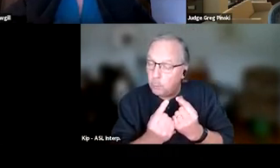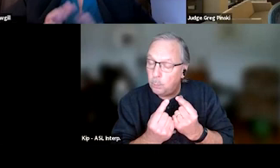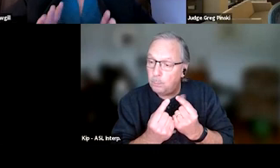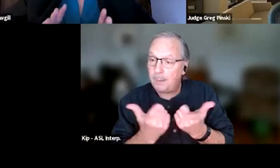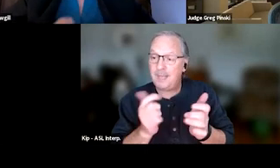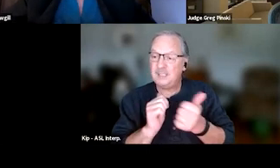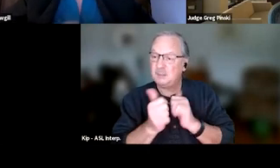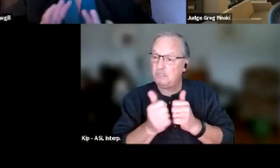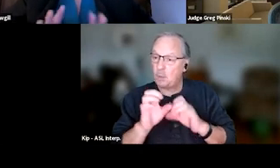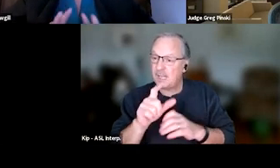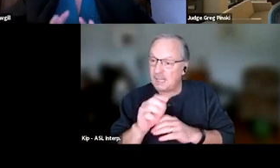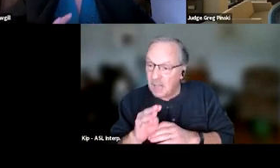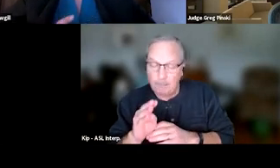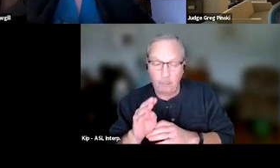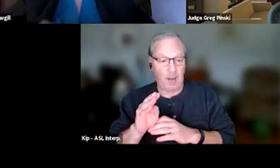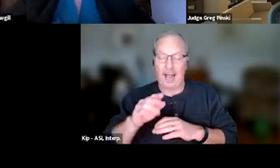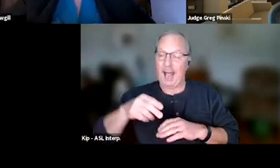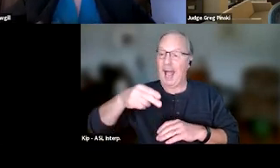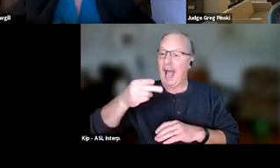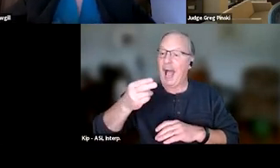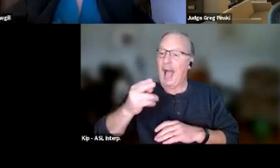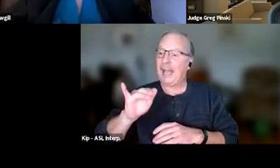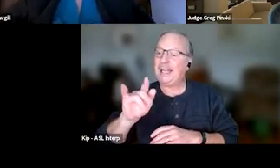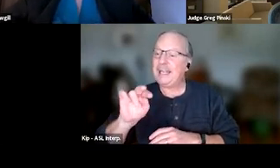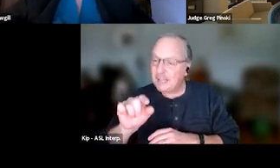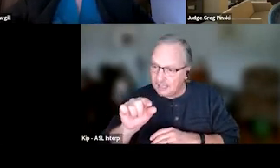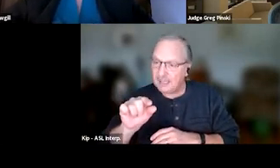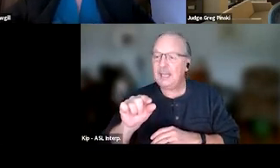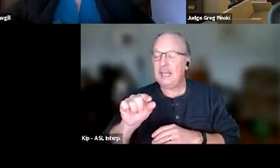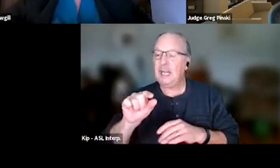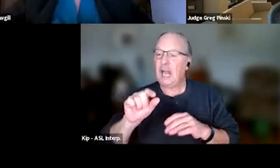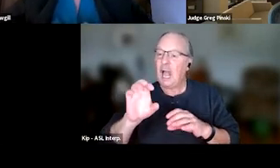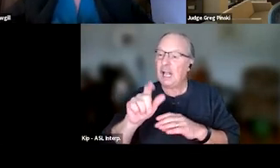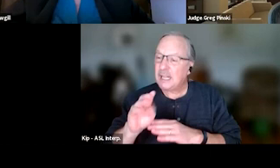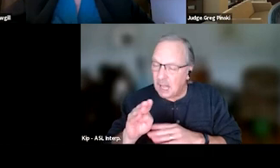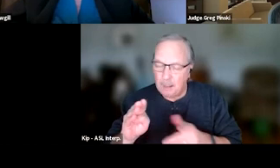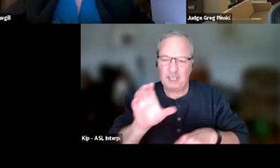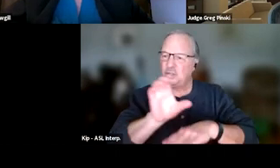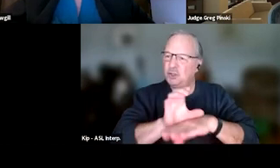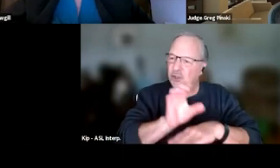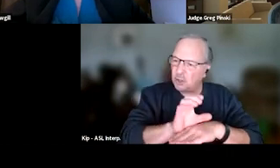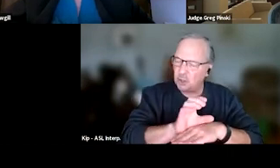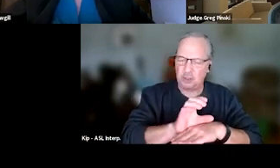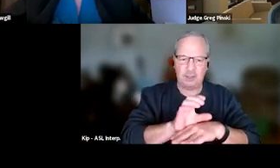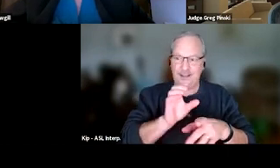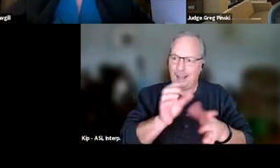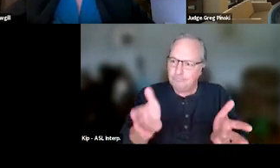A hiking club? Is that something that's gonna be church? Is that gonna be more conducive? Do they have a job? Can they pay for their bills?